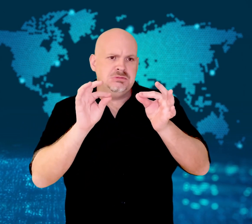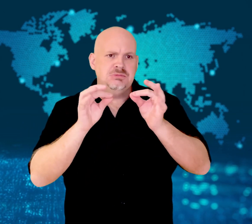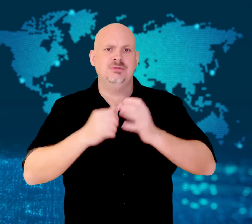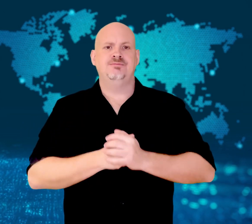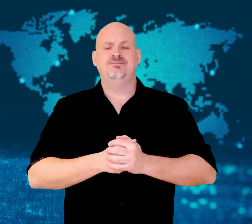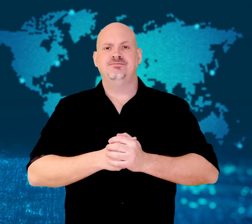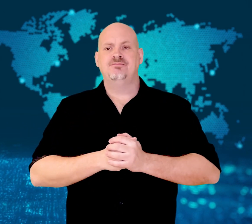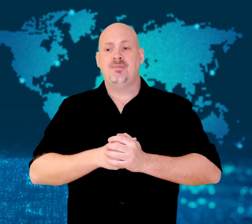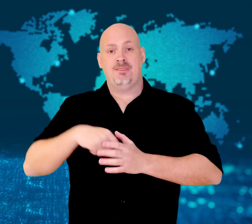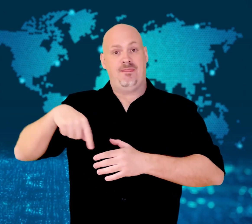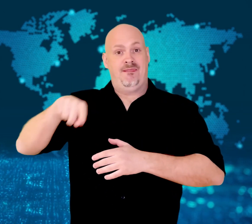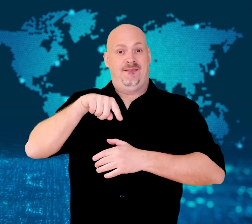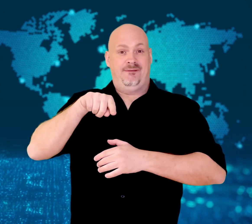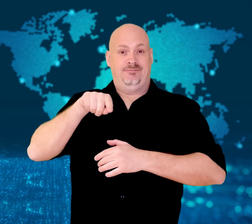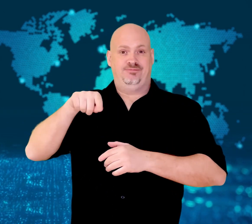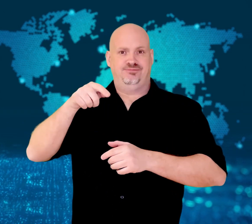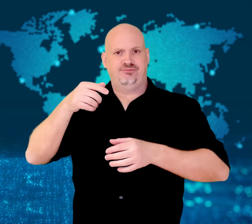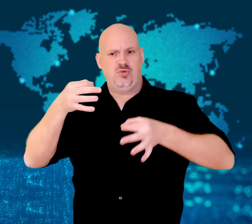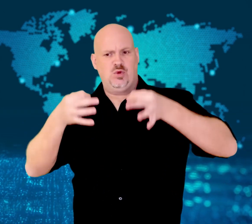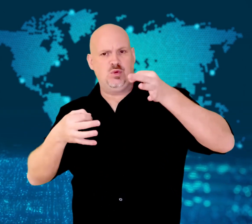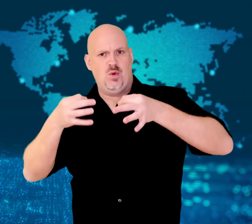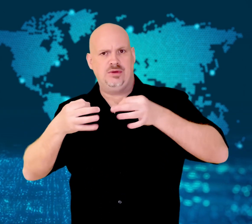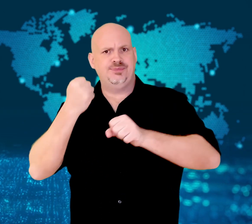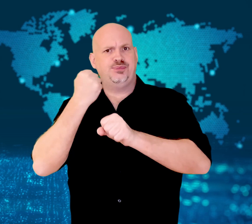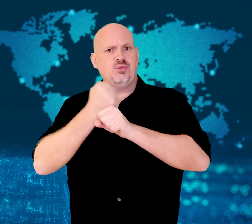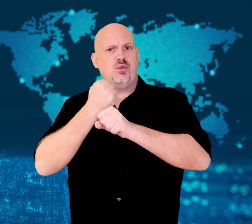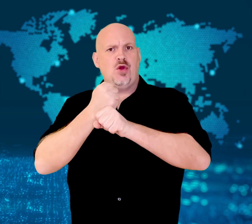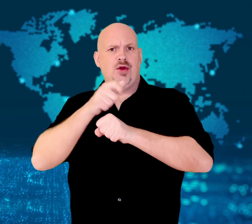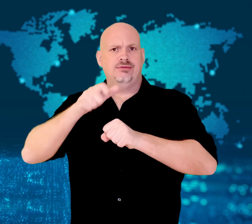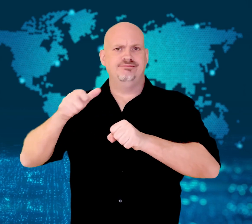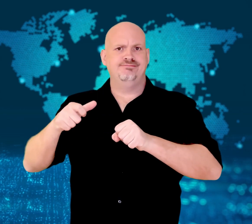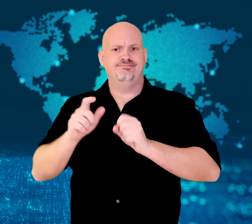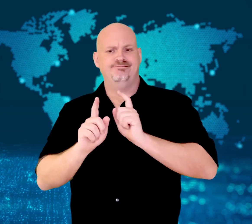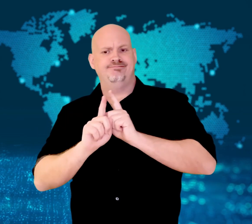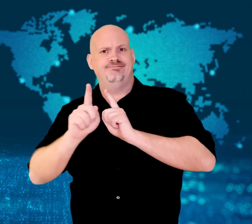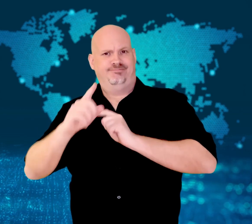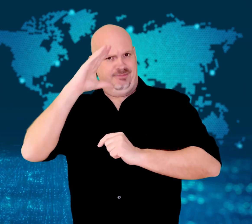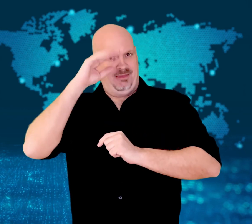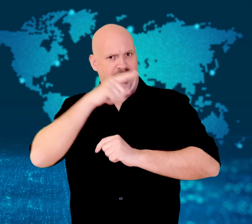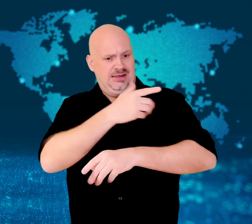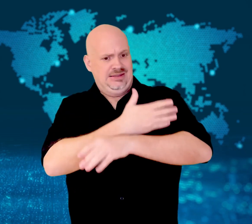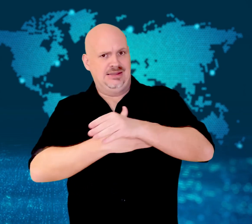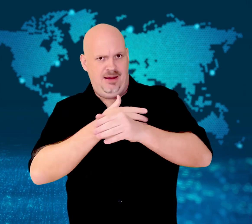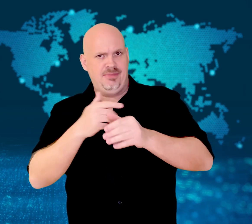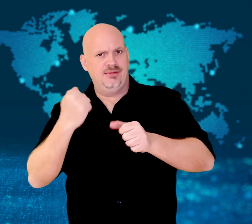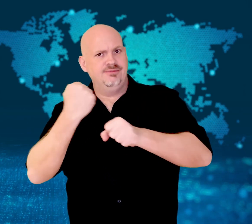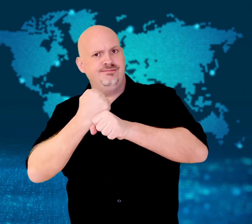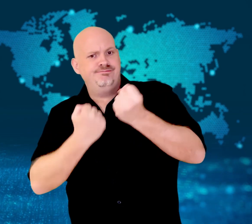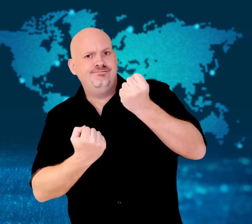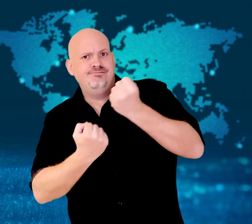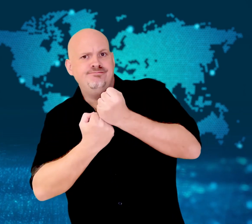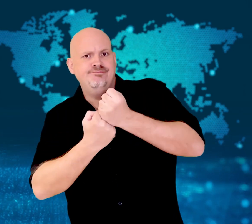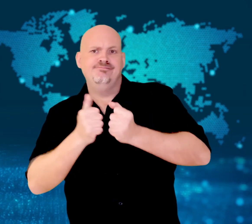His lawyers appealed his case on the basis of a mental disability.